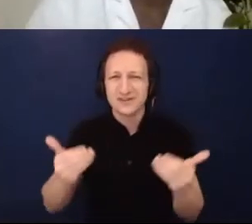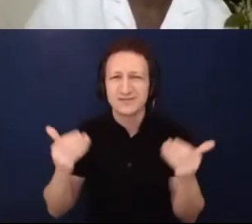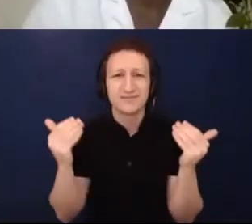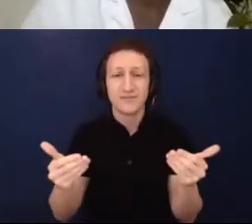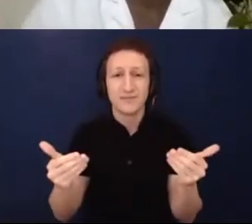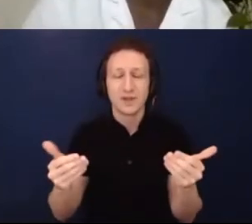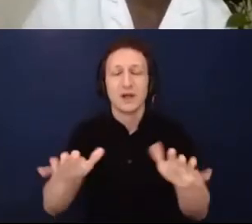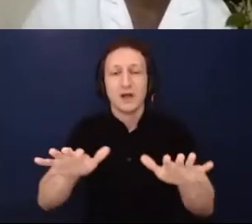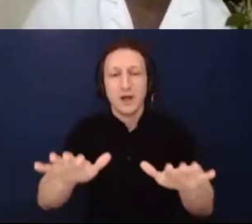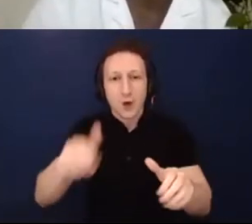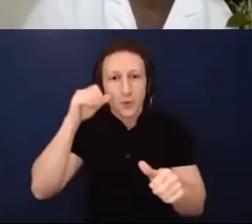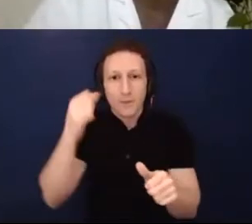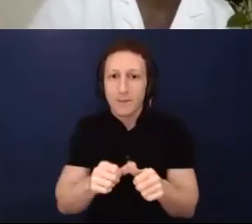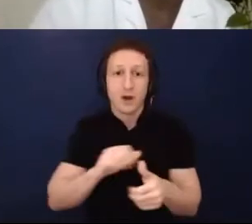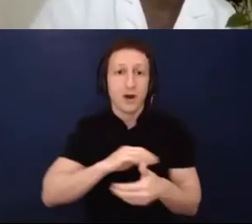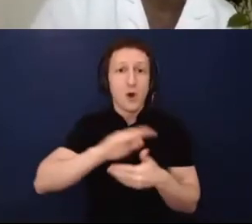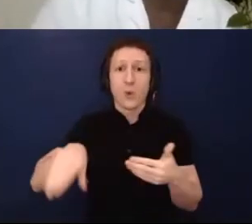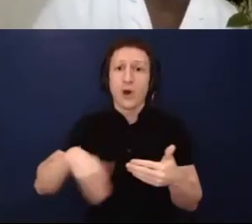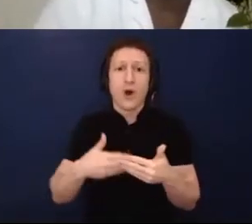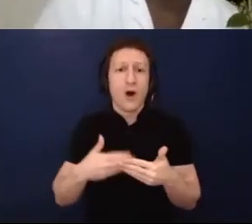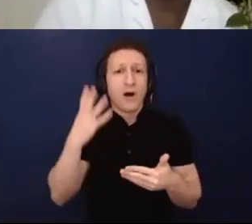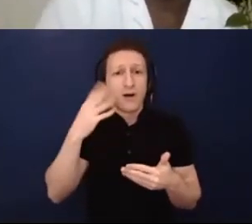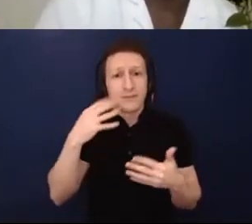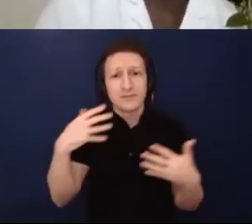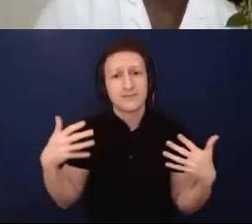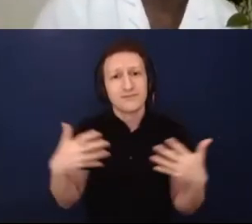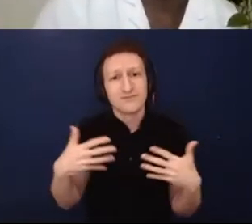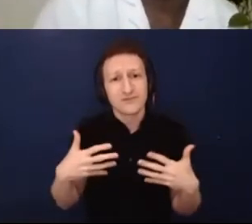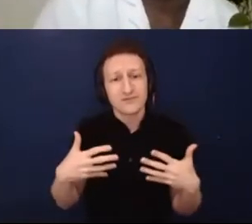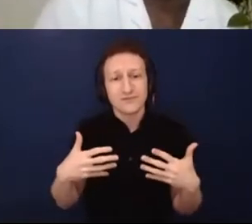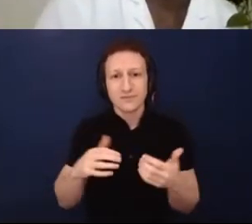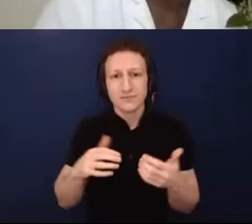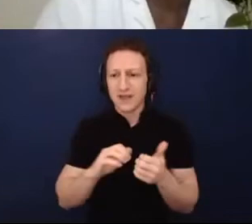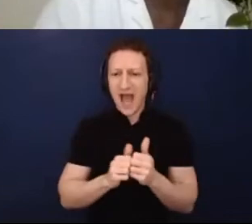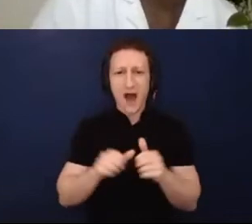operate in the ways as we are supposed to as artists, collaboratively, and come